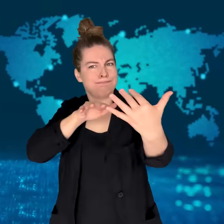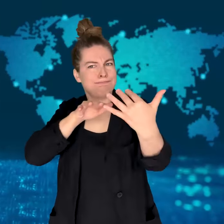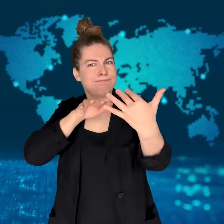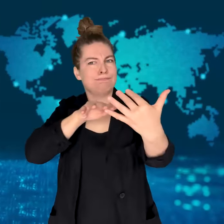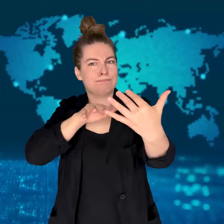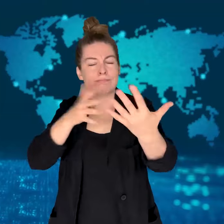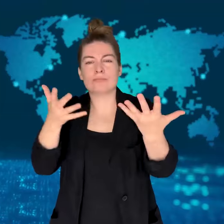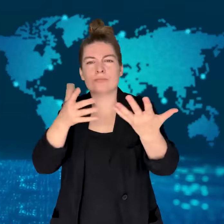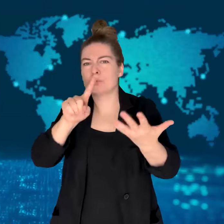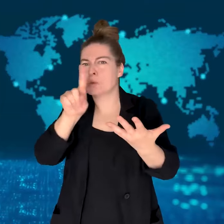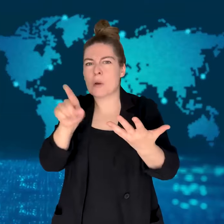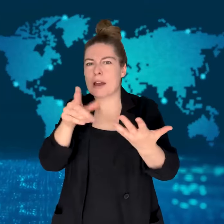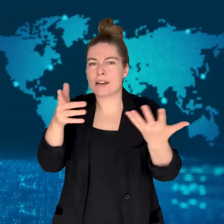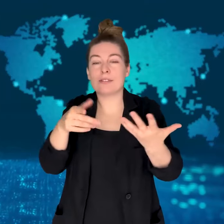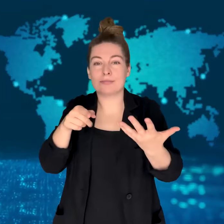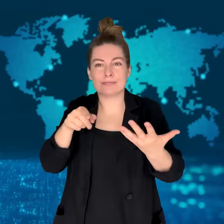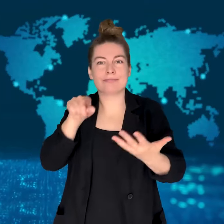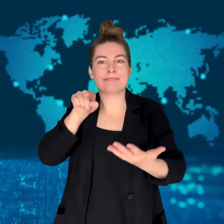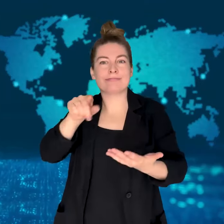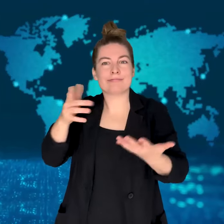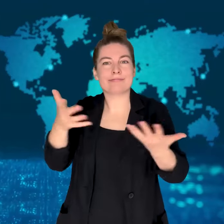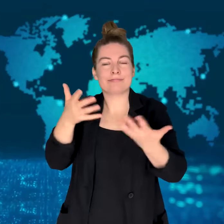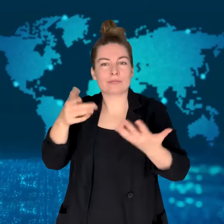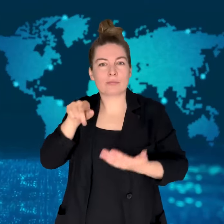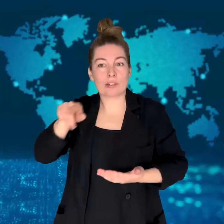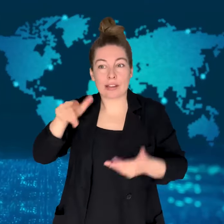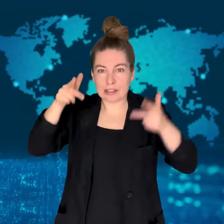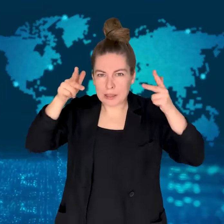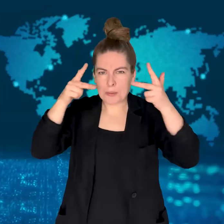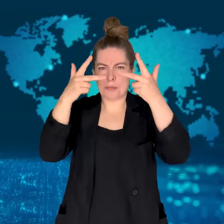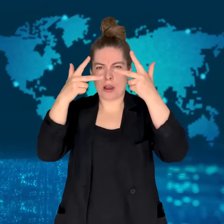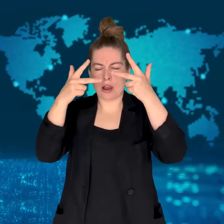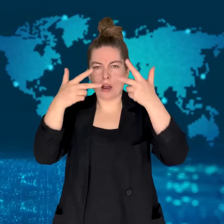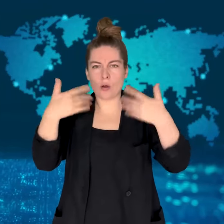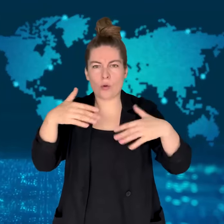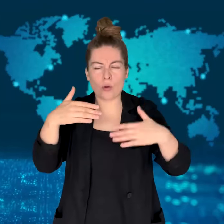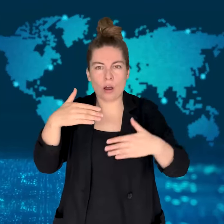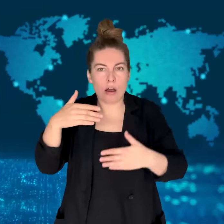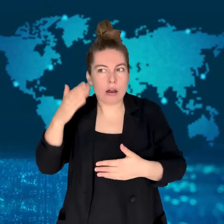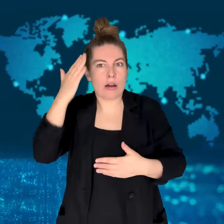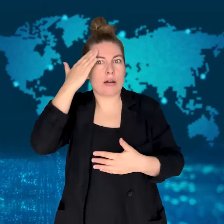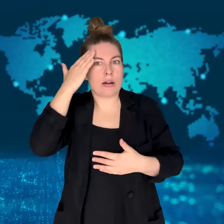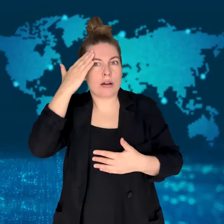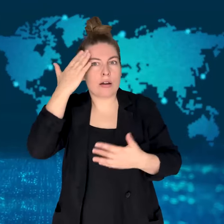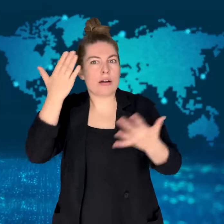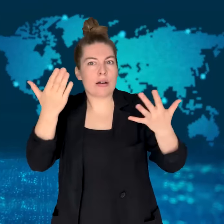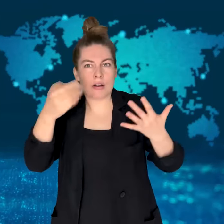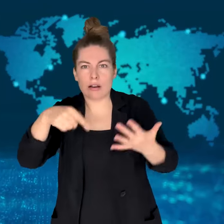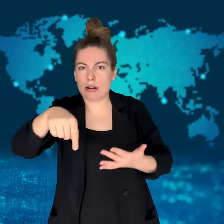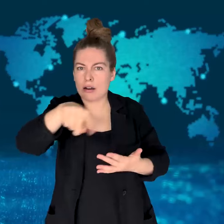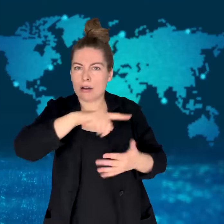he took several European traders, missionaries,